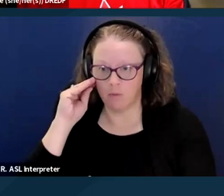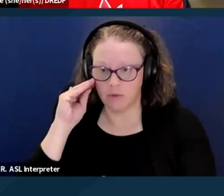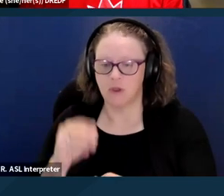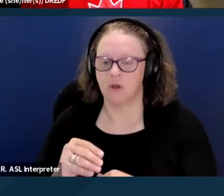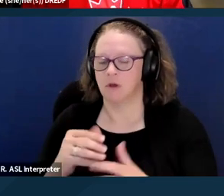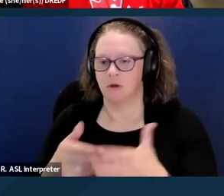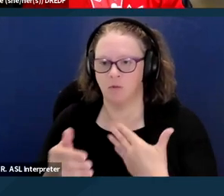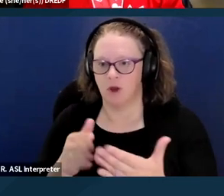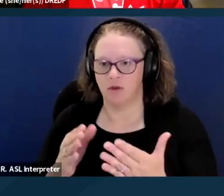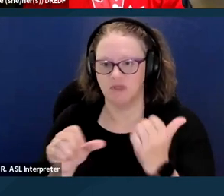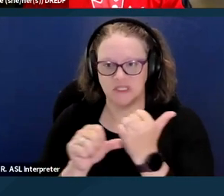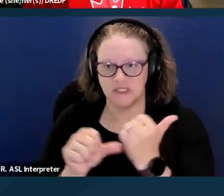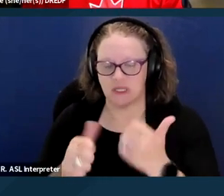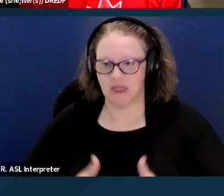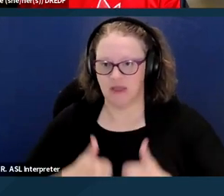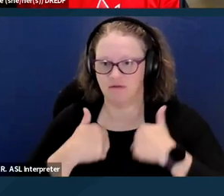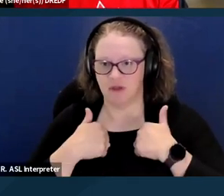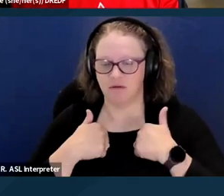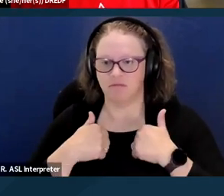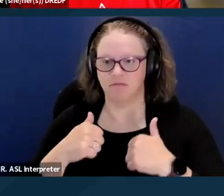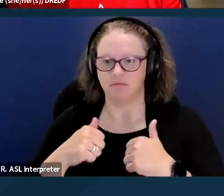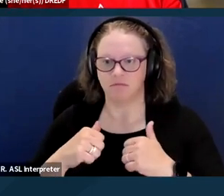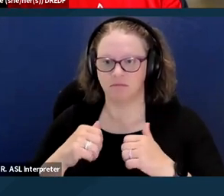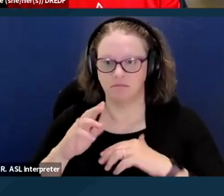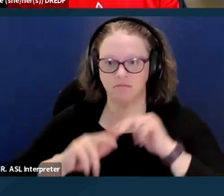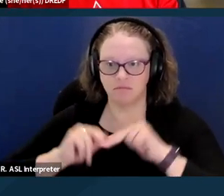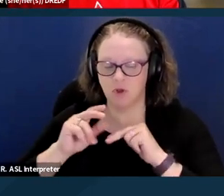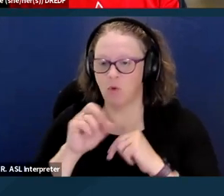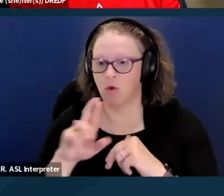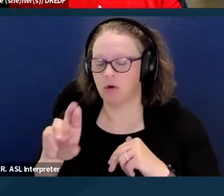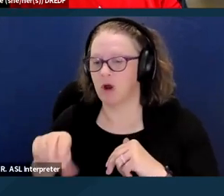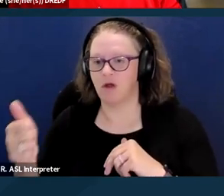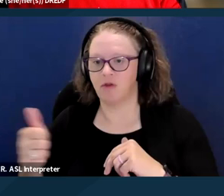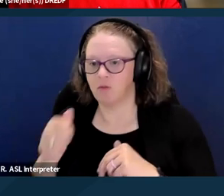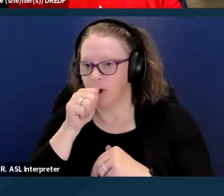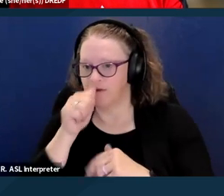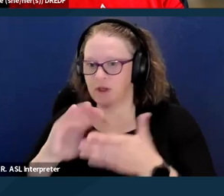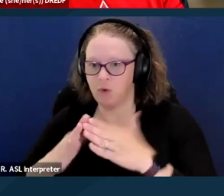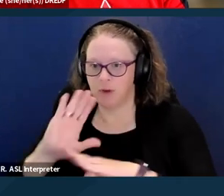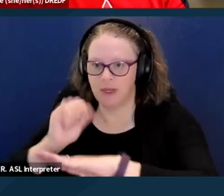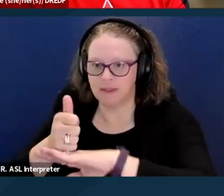or private community-based living situation. I'll go through some of these here on this list.